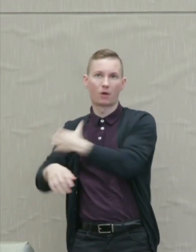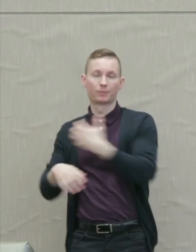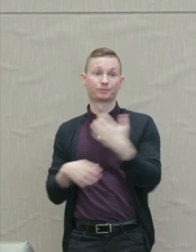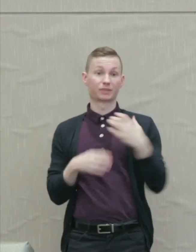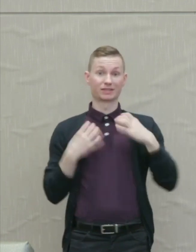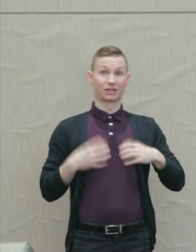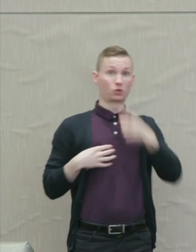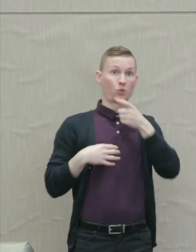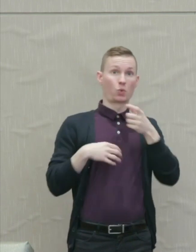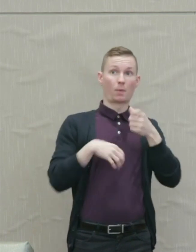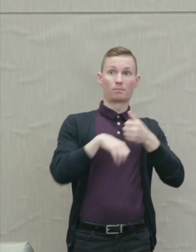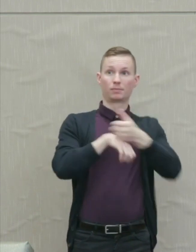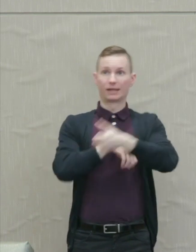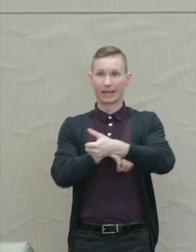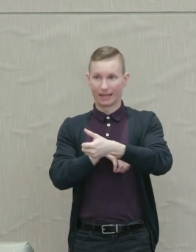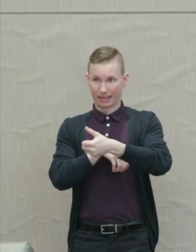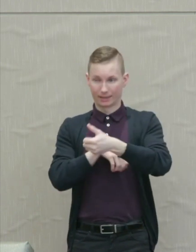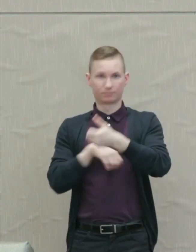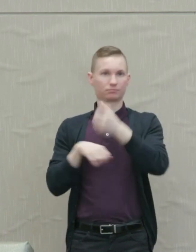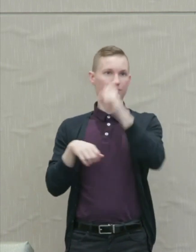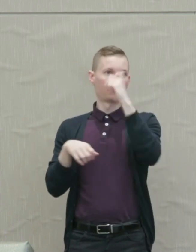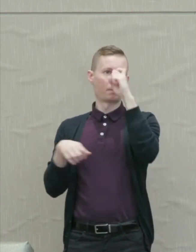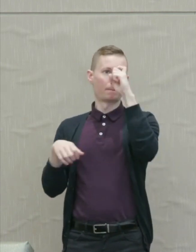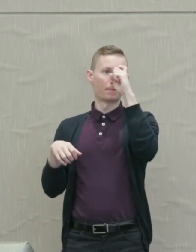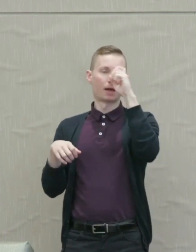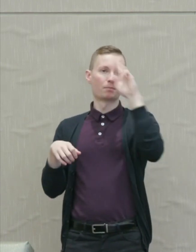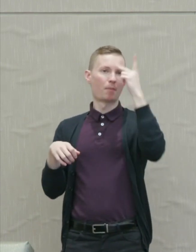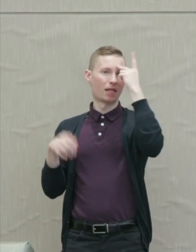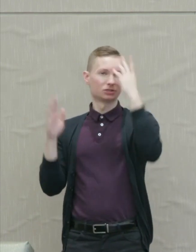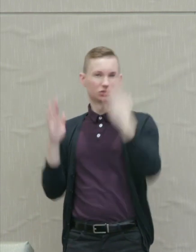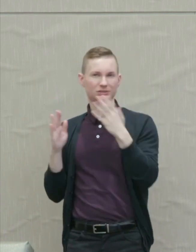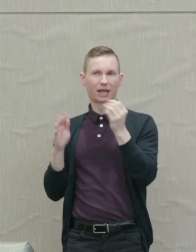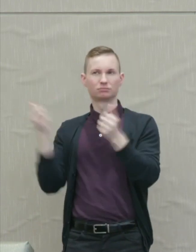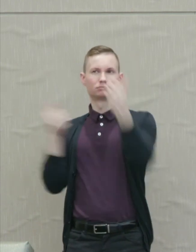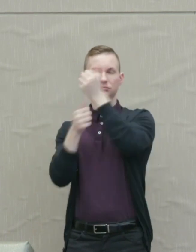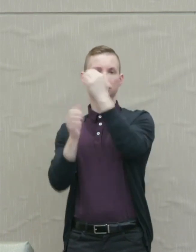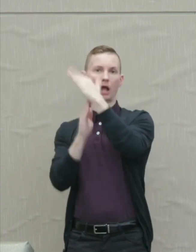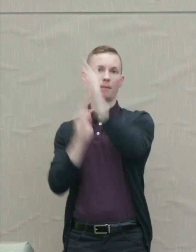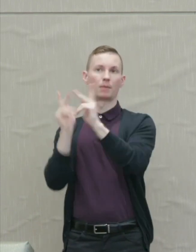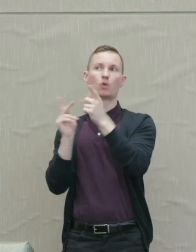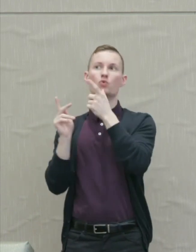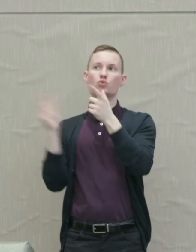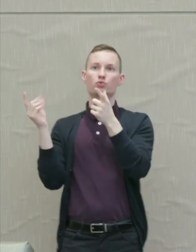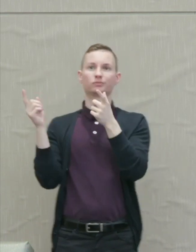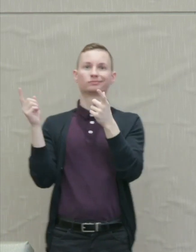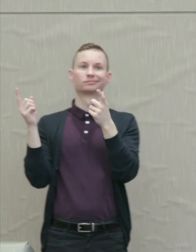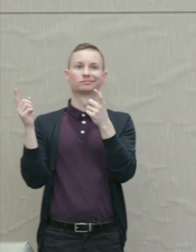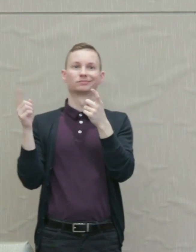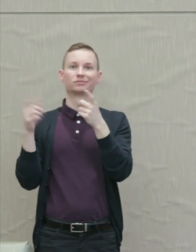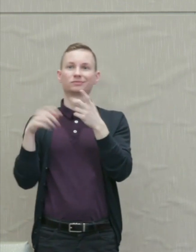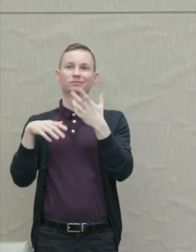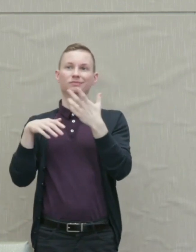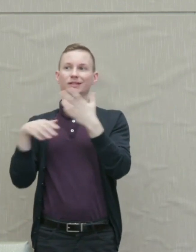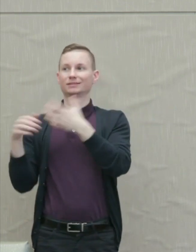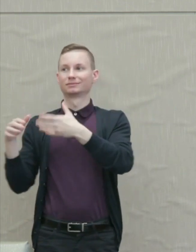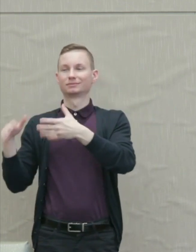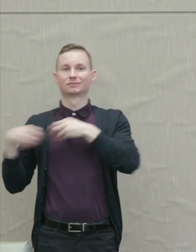Citizens blaming prominent politicians and other elites for selling out the dearest values of the democracy.